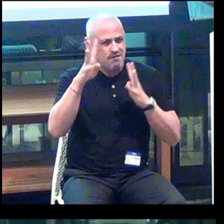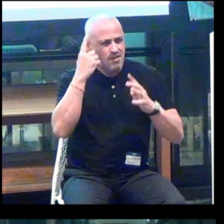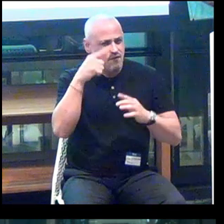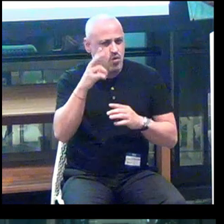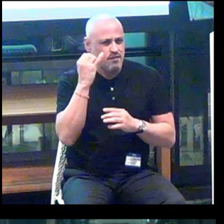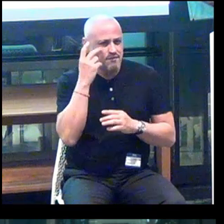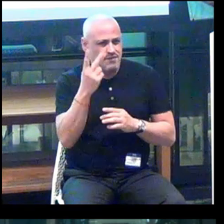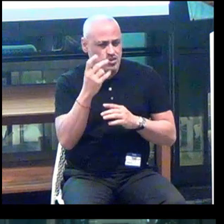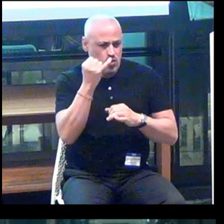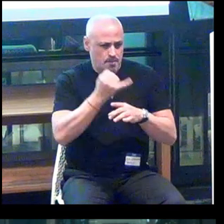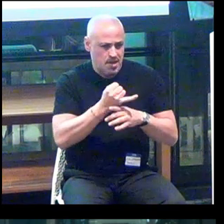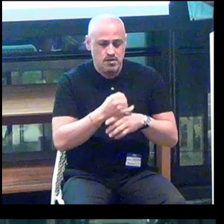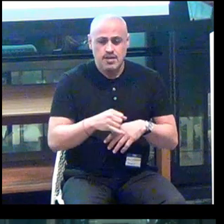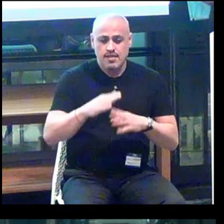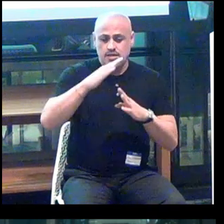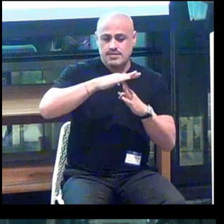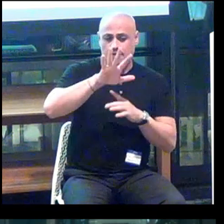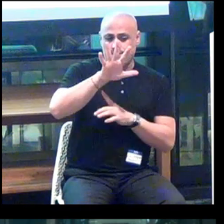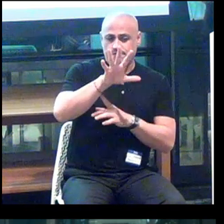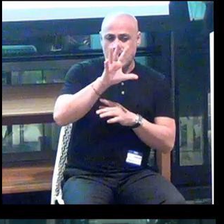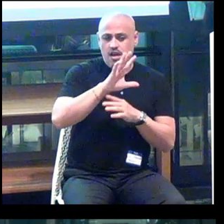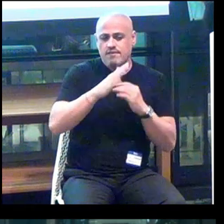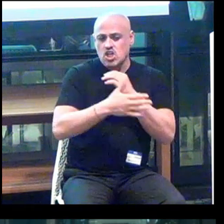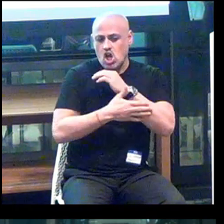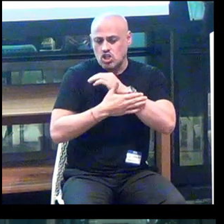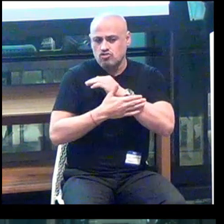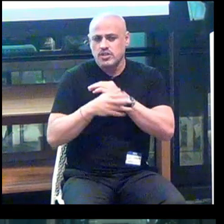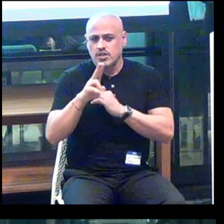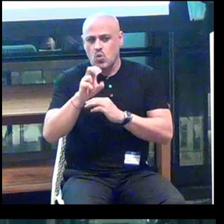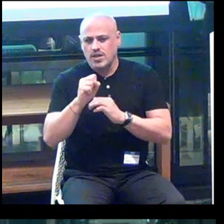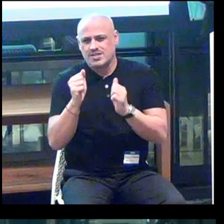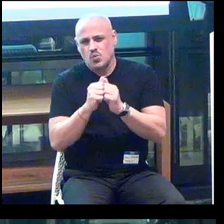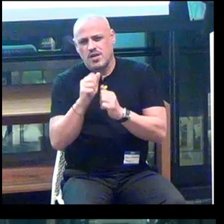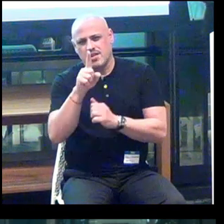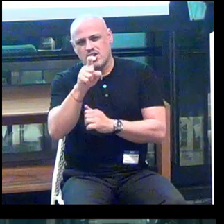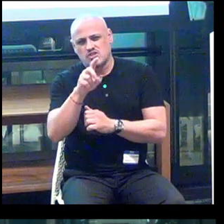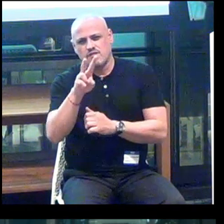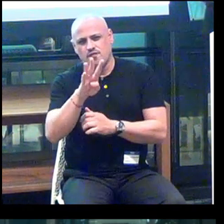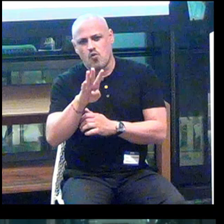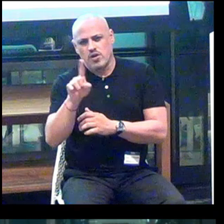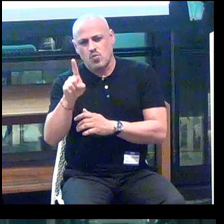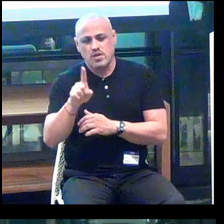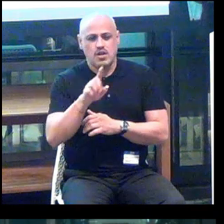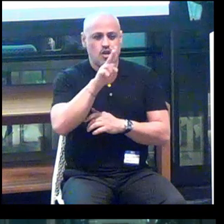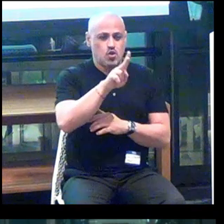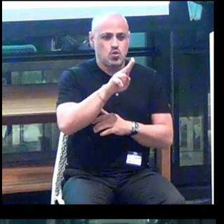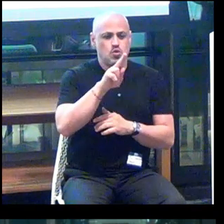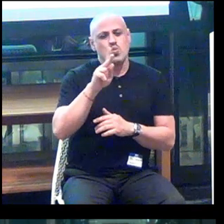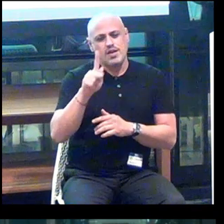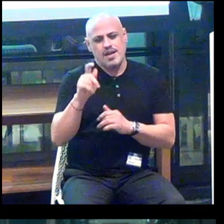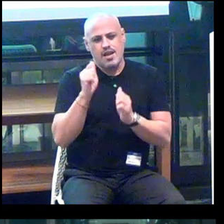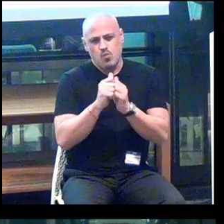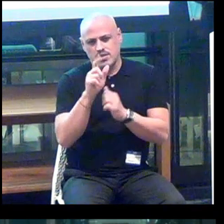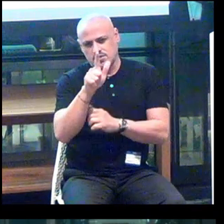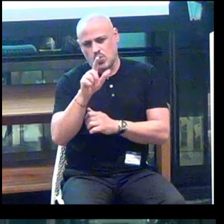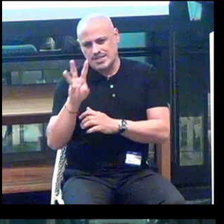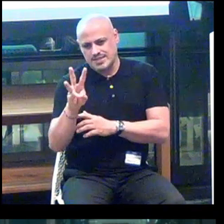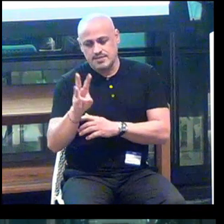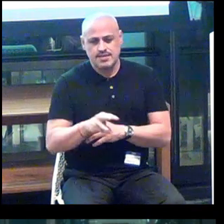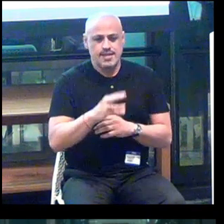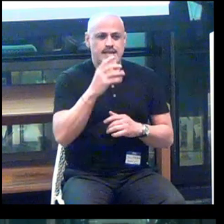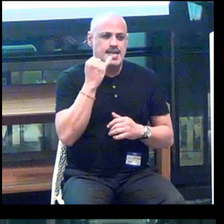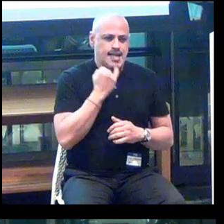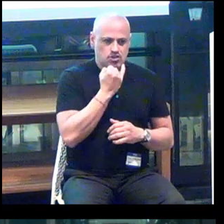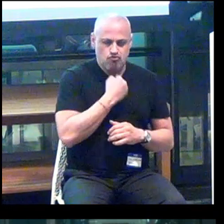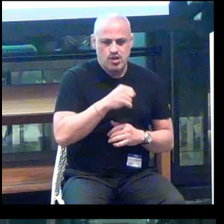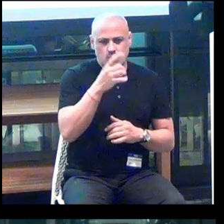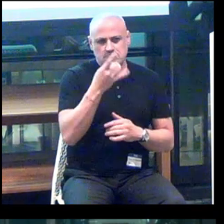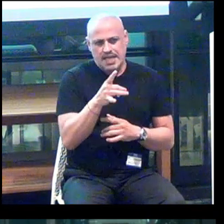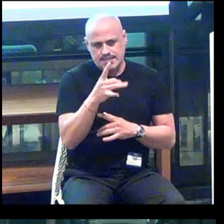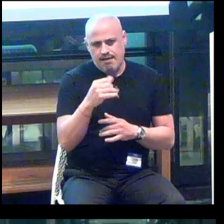The top five countries are the US, with 141, United Kingdom with 26, Israel with 18, India